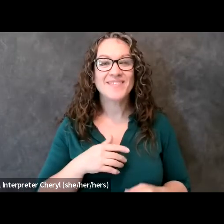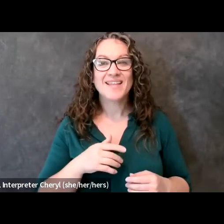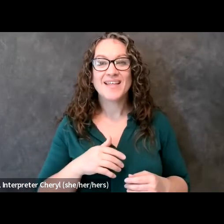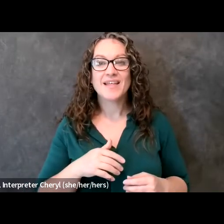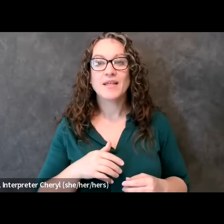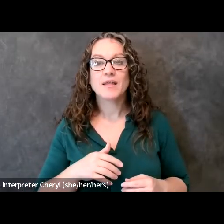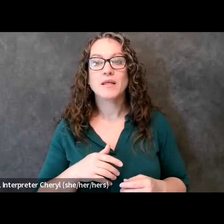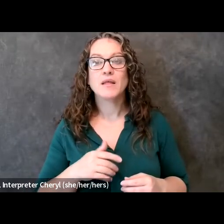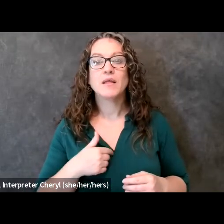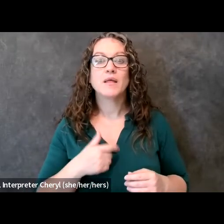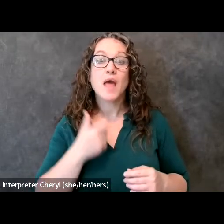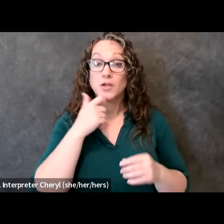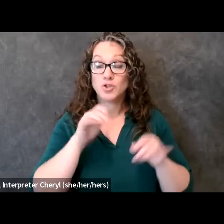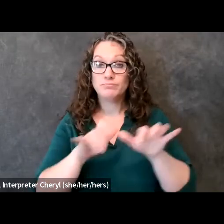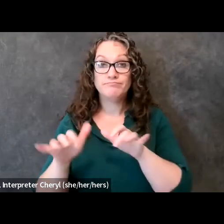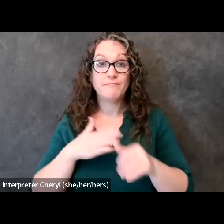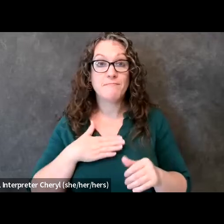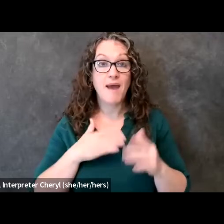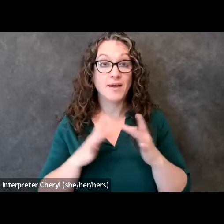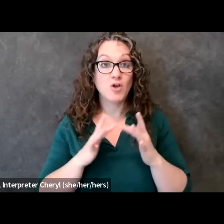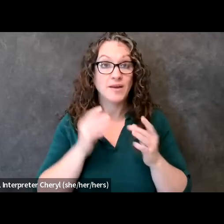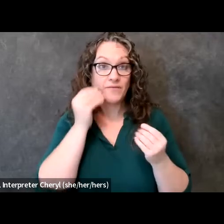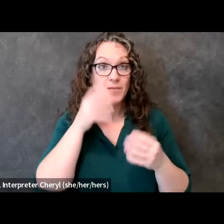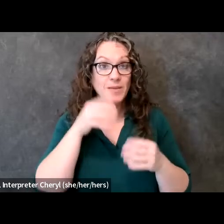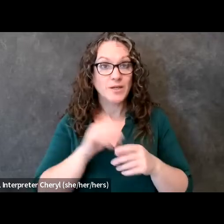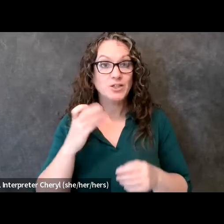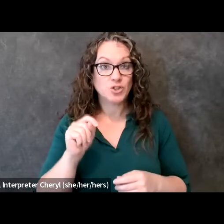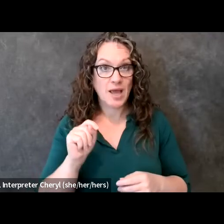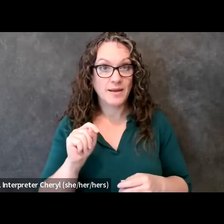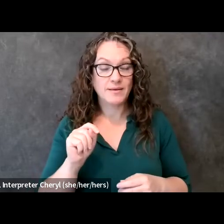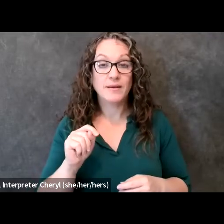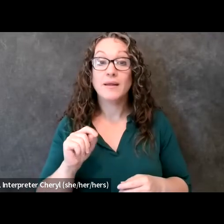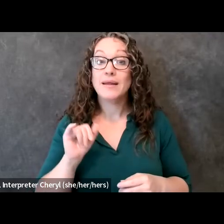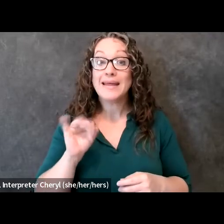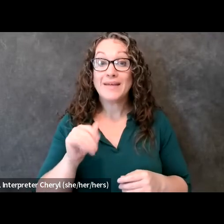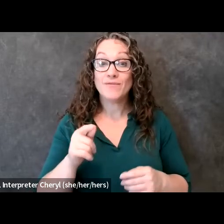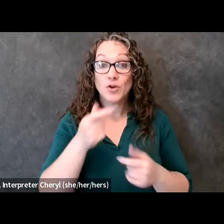just put my contact information in the chat box so if you are interested in getting involved on